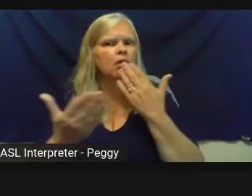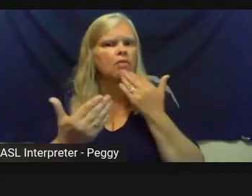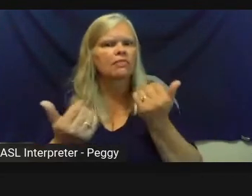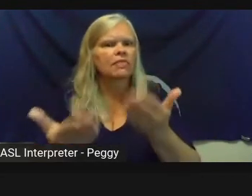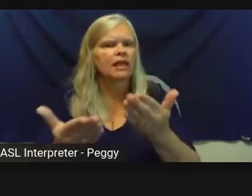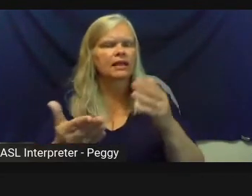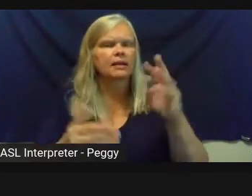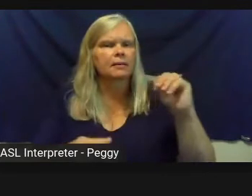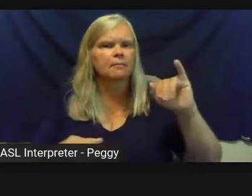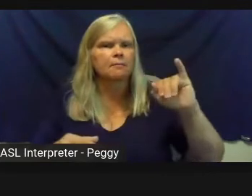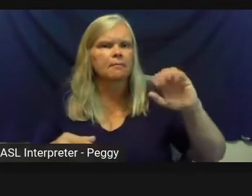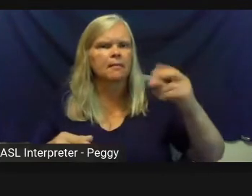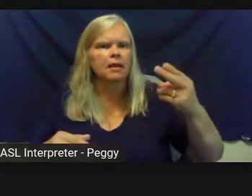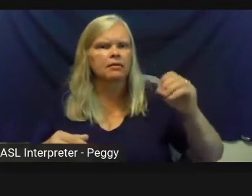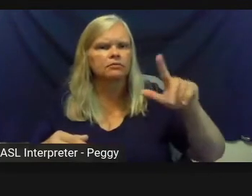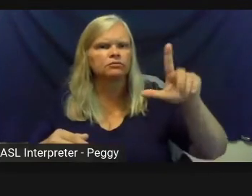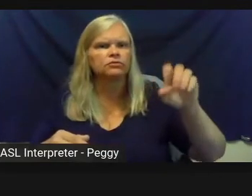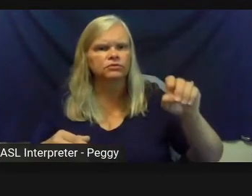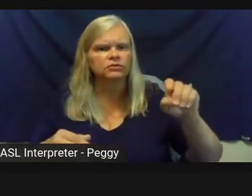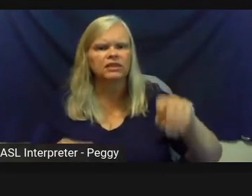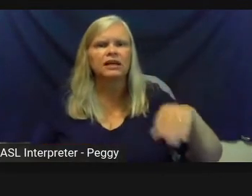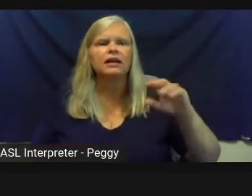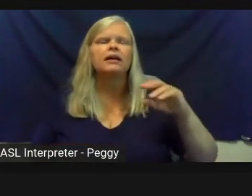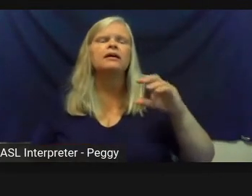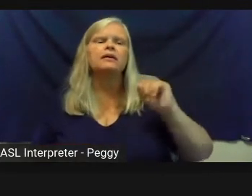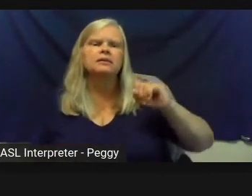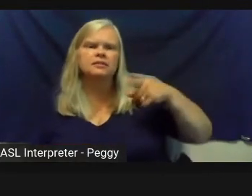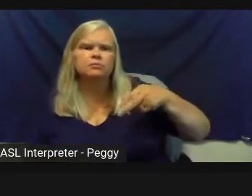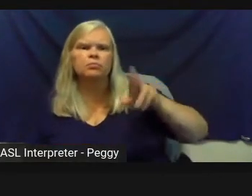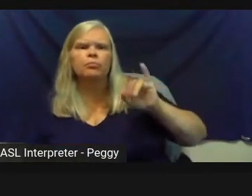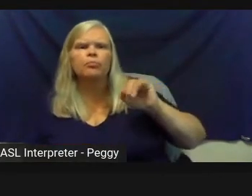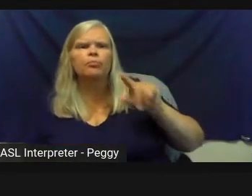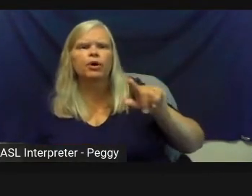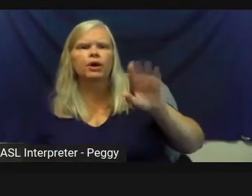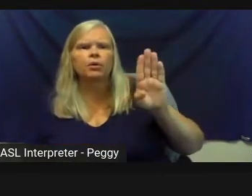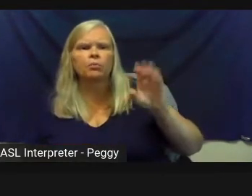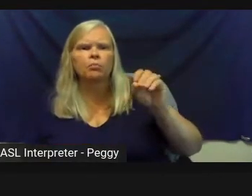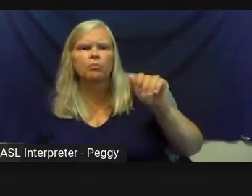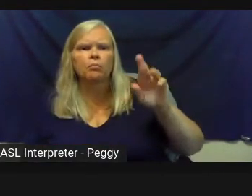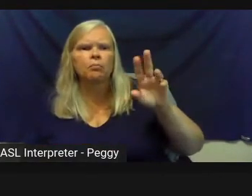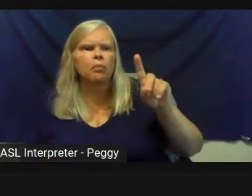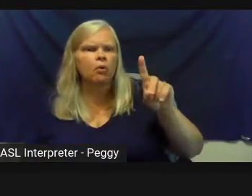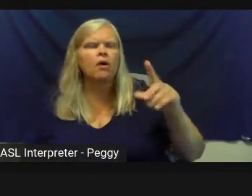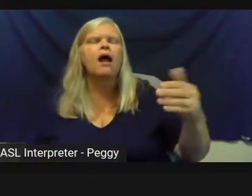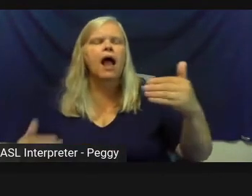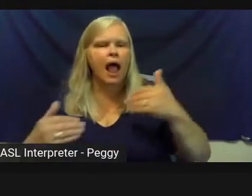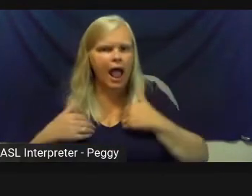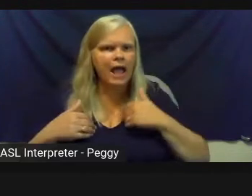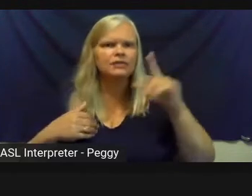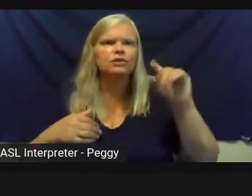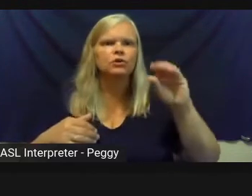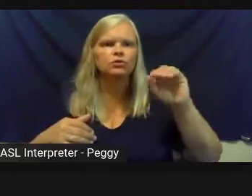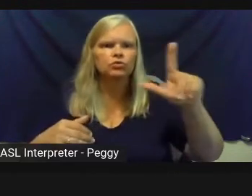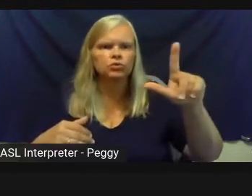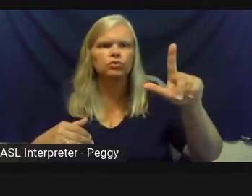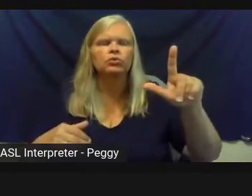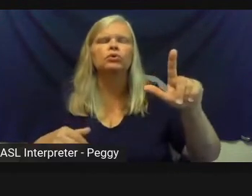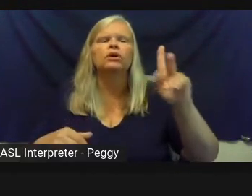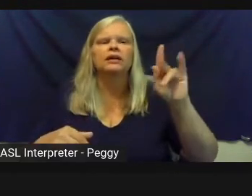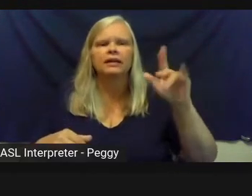for posting that Springboard does have a coming toolkit around their Artists on Main Street program. So for those of you representing small communities,